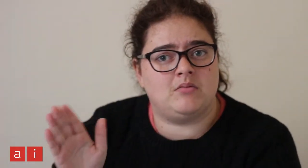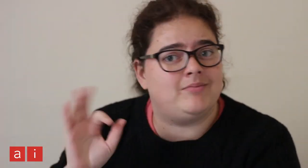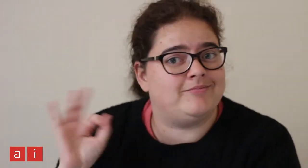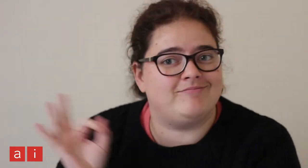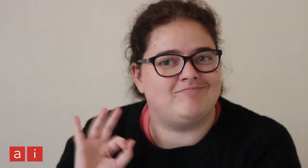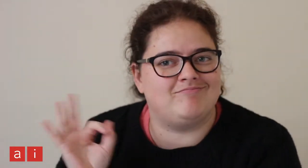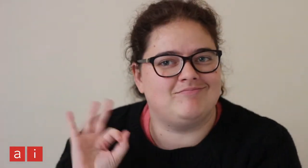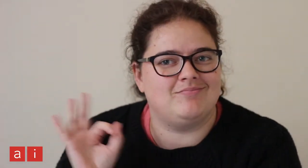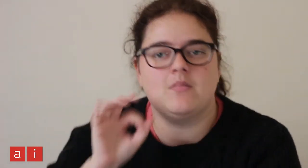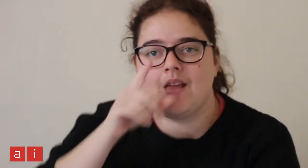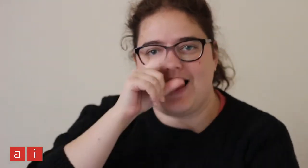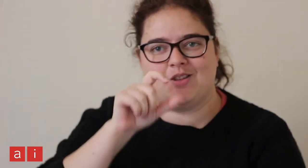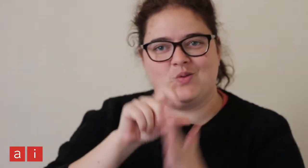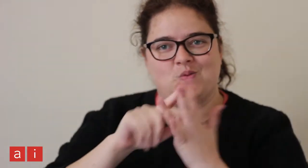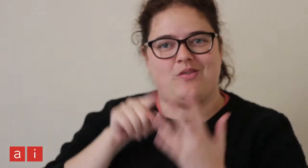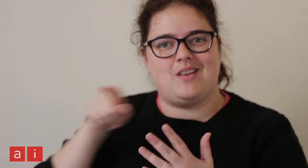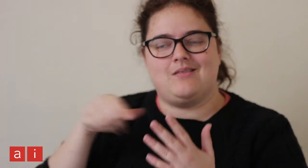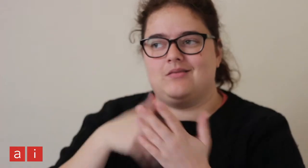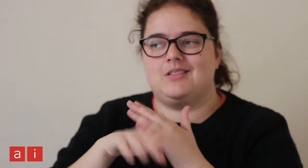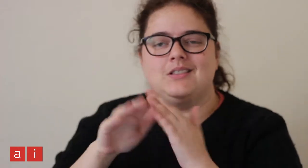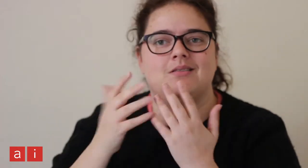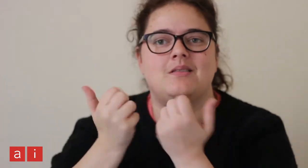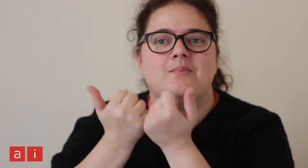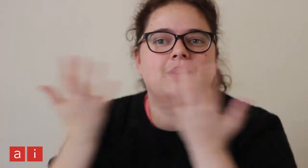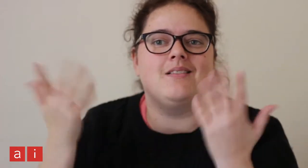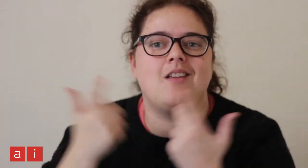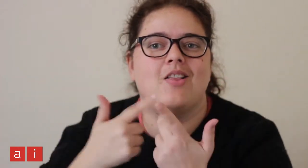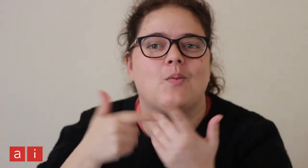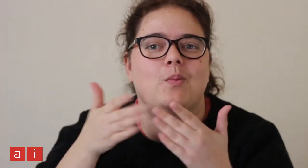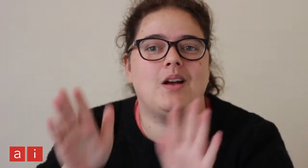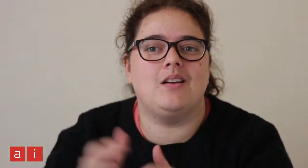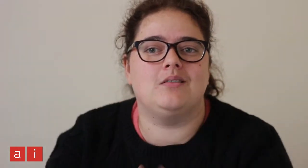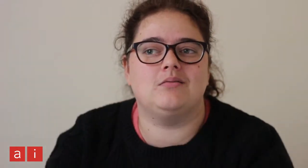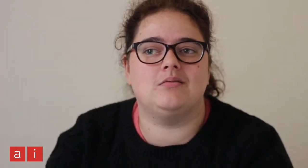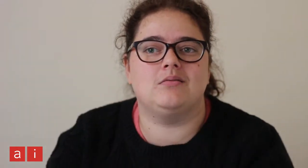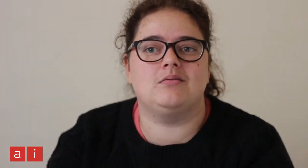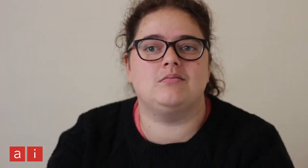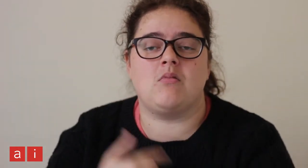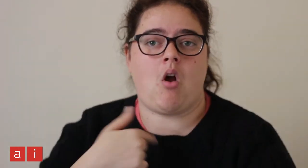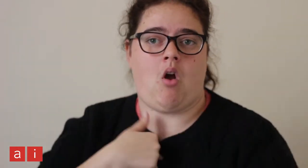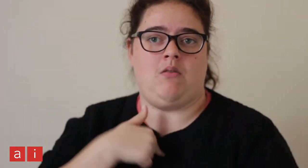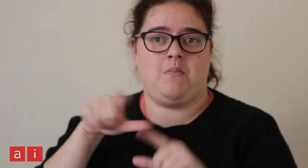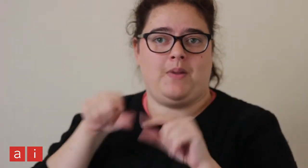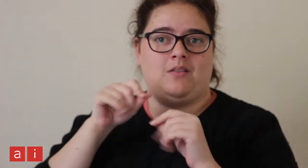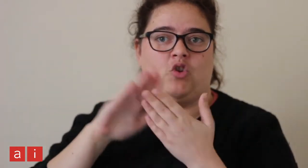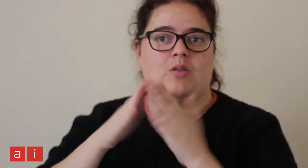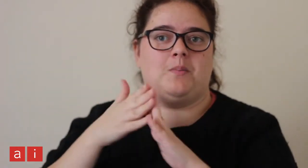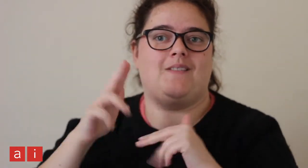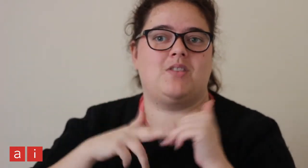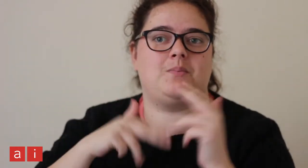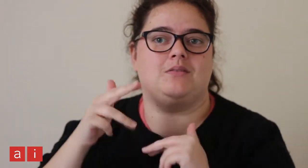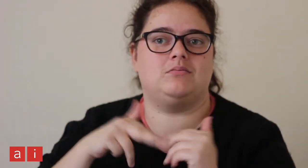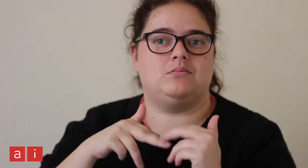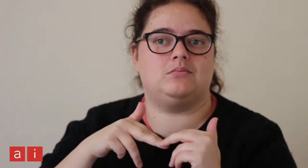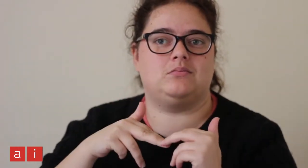No, it isn't. I can do that in many other ways. I picked community development